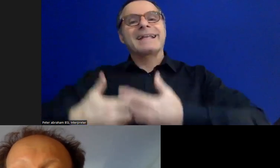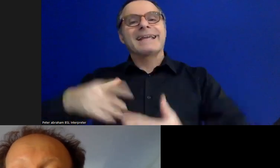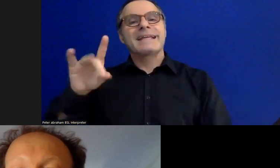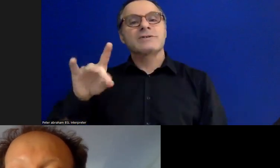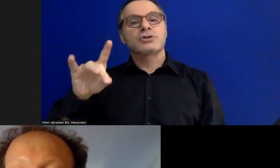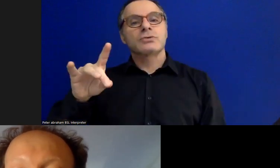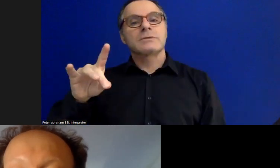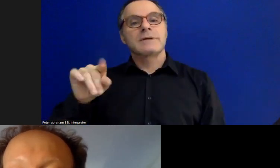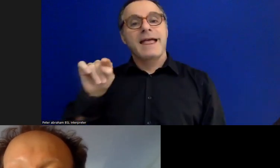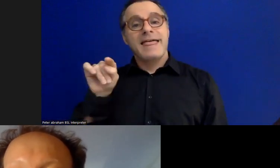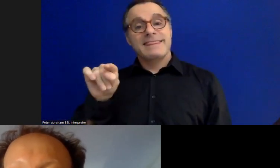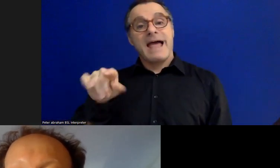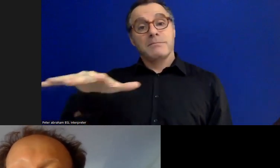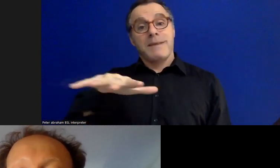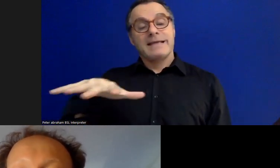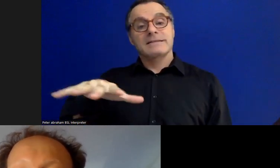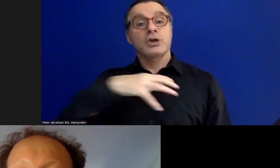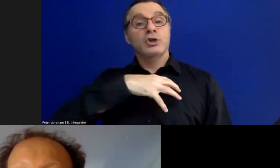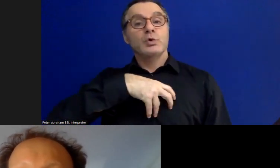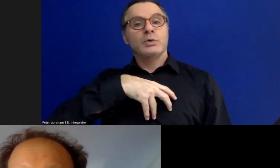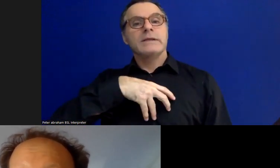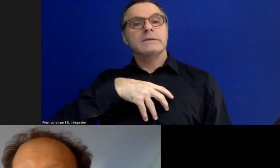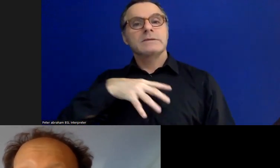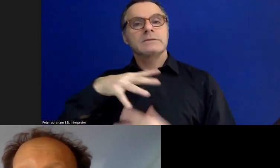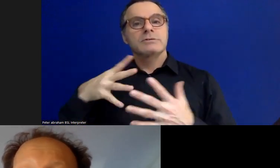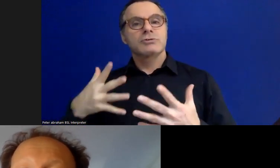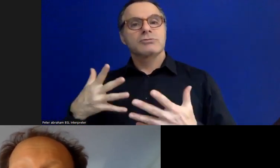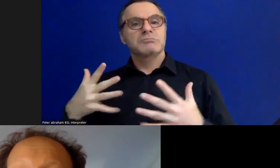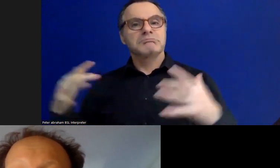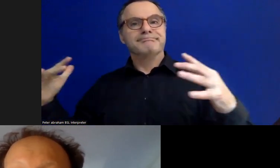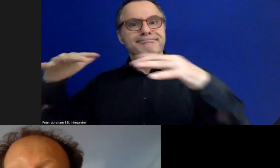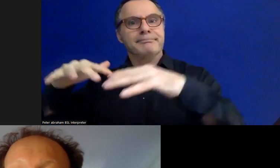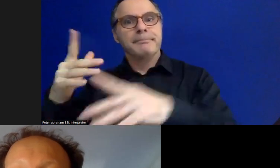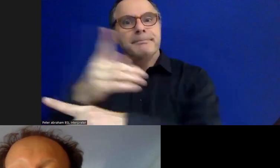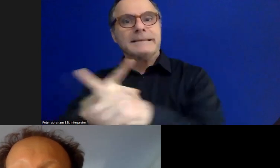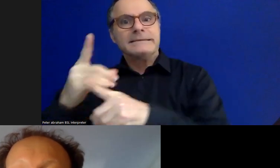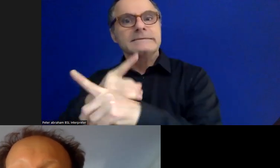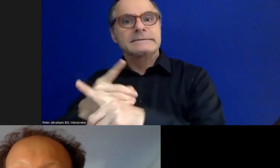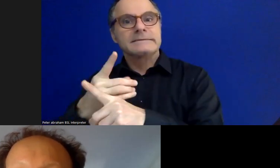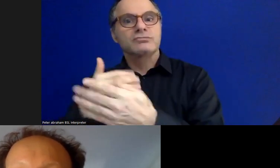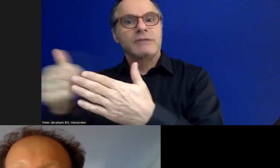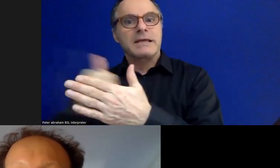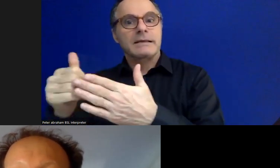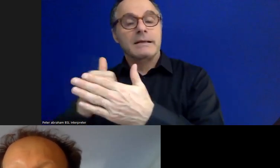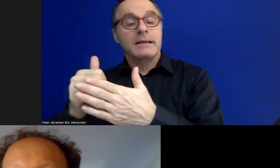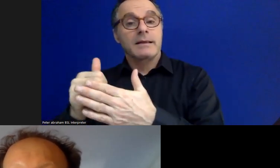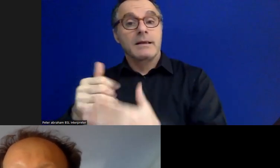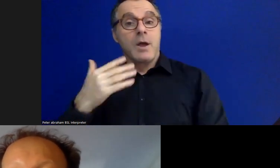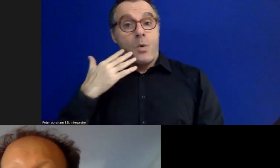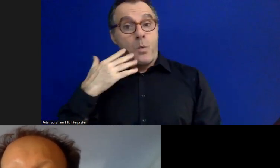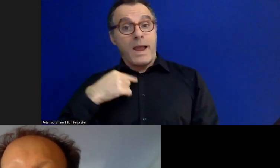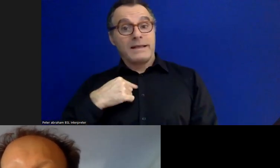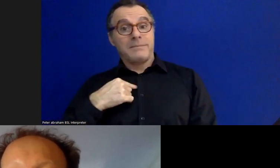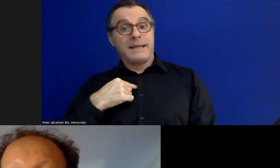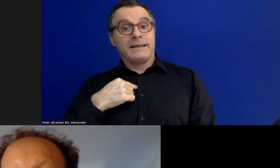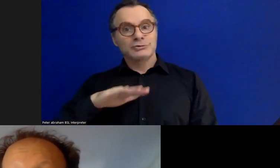meet in Manchester. That was the first place I ever encountered the museum as a child who